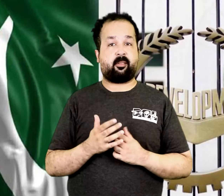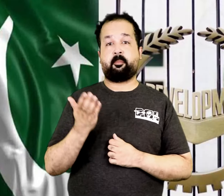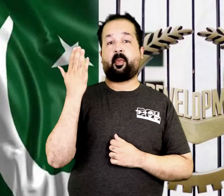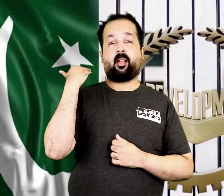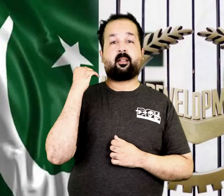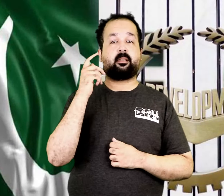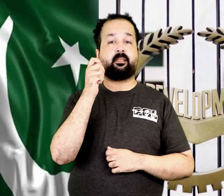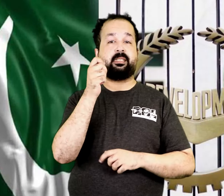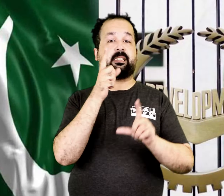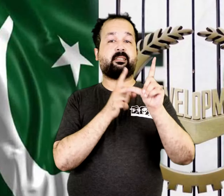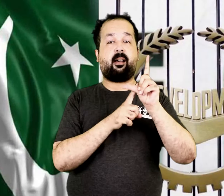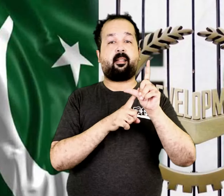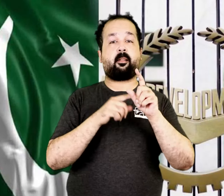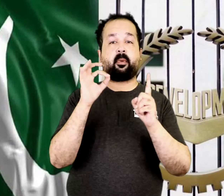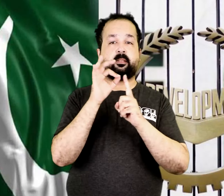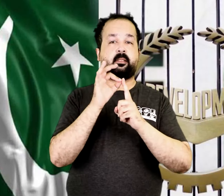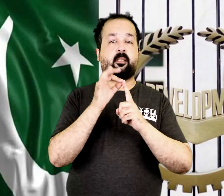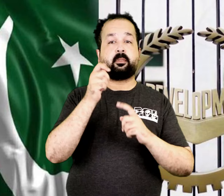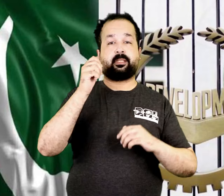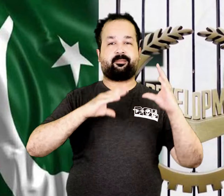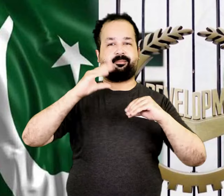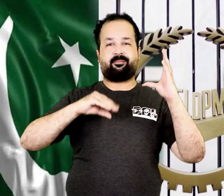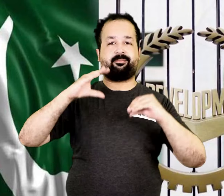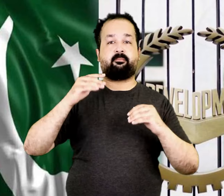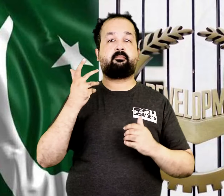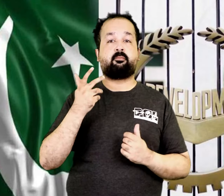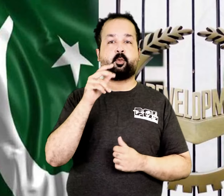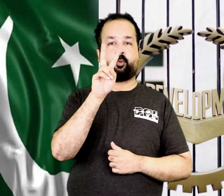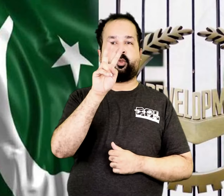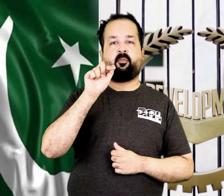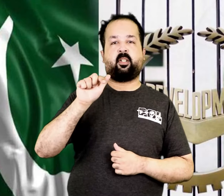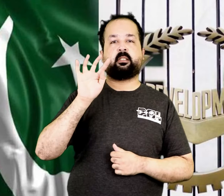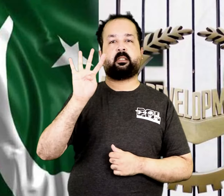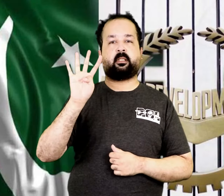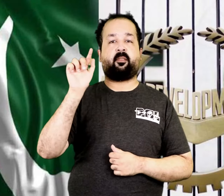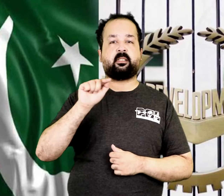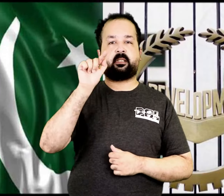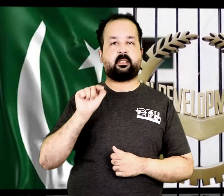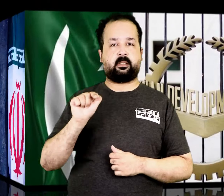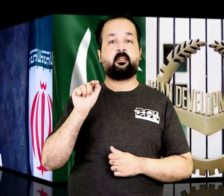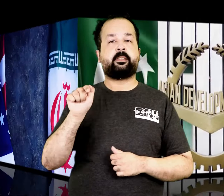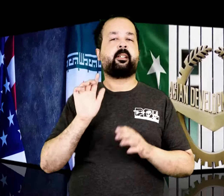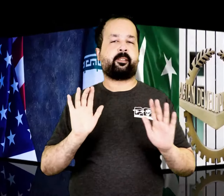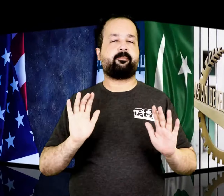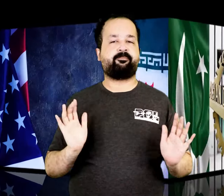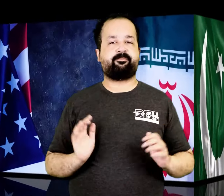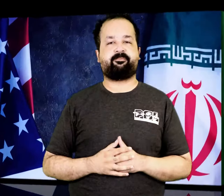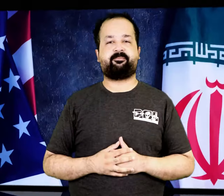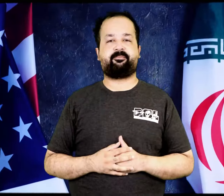Last fiscal year, Pakistan's economic growth rate was 2.4%.